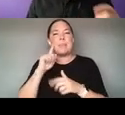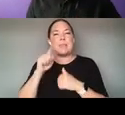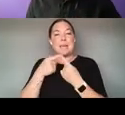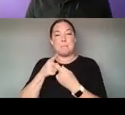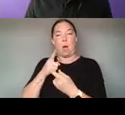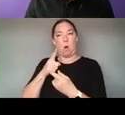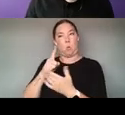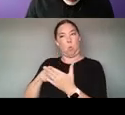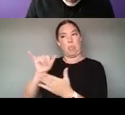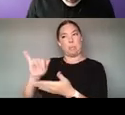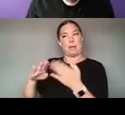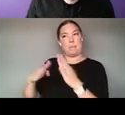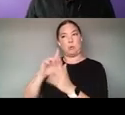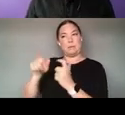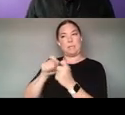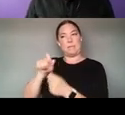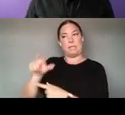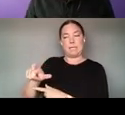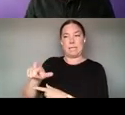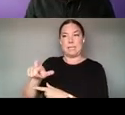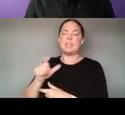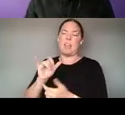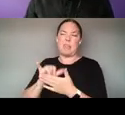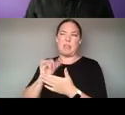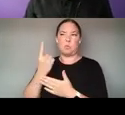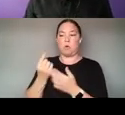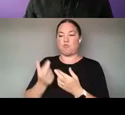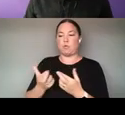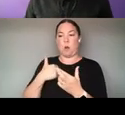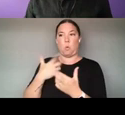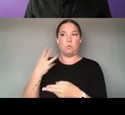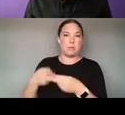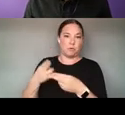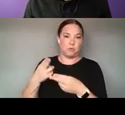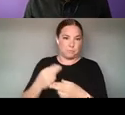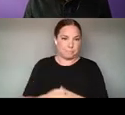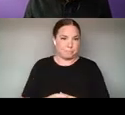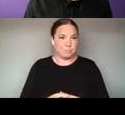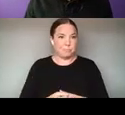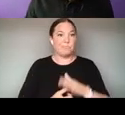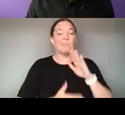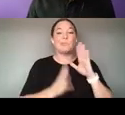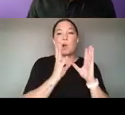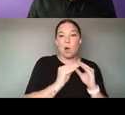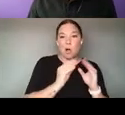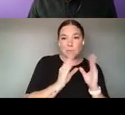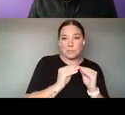A RESOURCE THAT I WANTED TO, TO MENTION. WE'VE RUN CONFERENCES OR FESTIVALS SUCH AS ART AND CODE